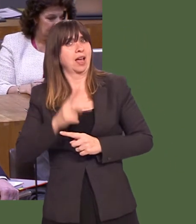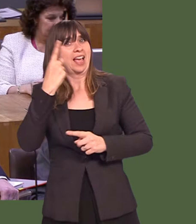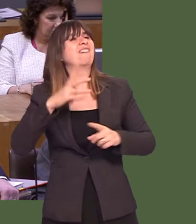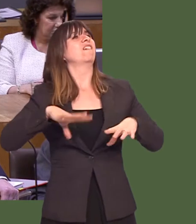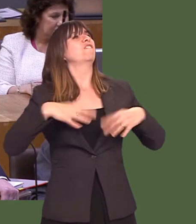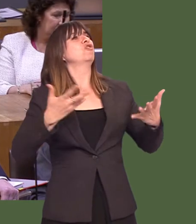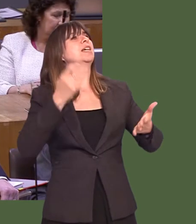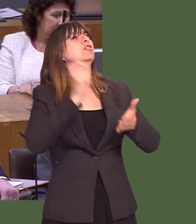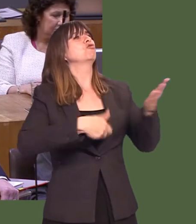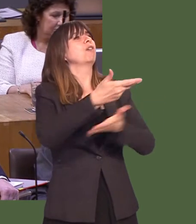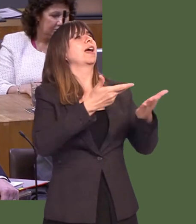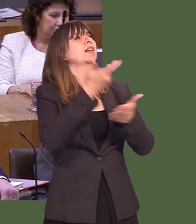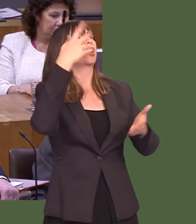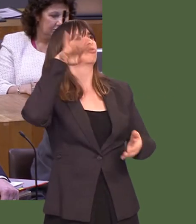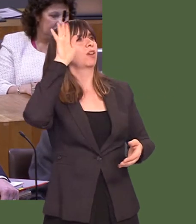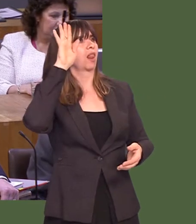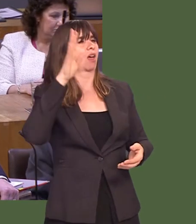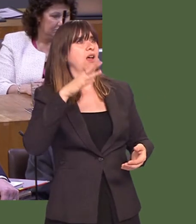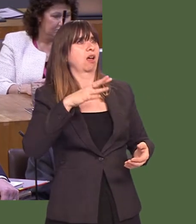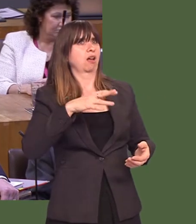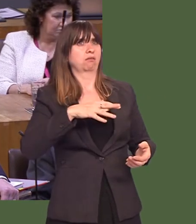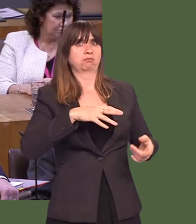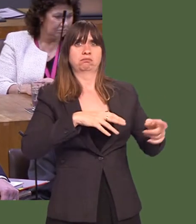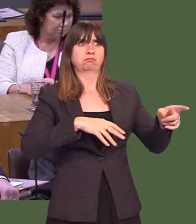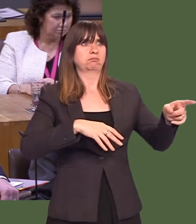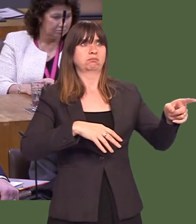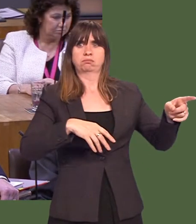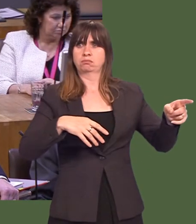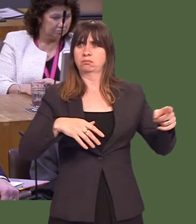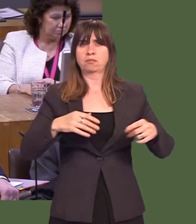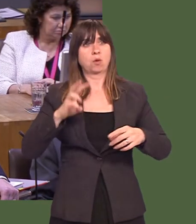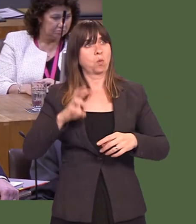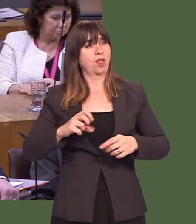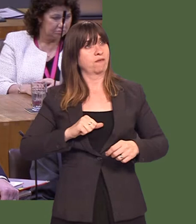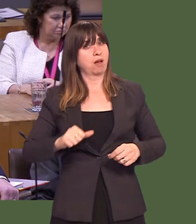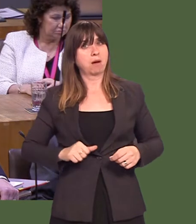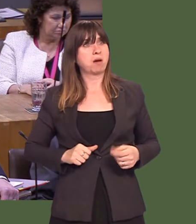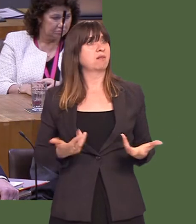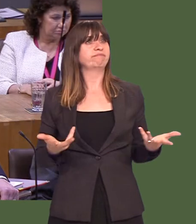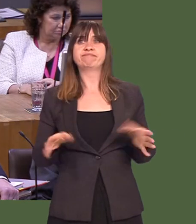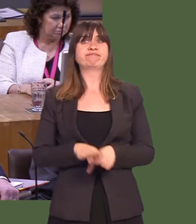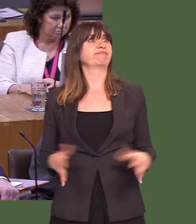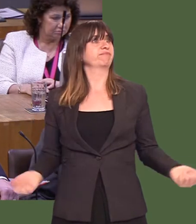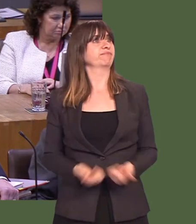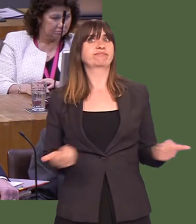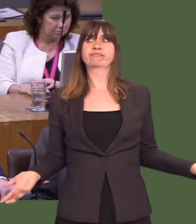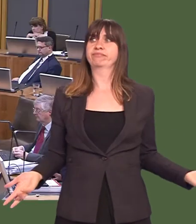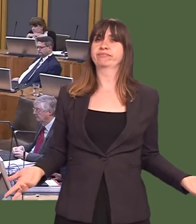Well, that I know, because if we have a free trade agreement in terms of agriculture, then, for many of our Welsh hill farmers, they will have no future.